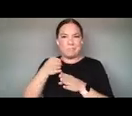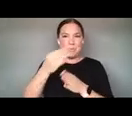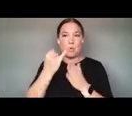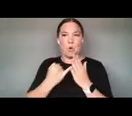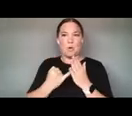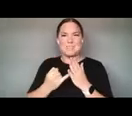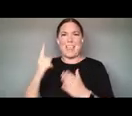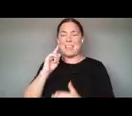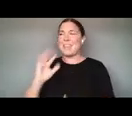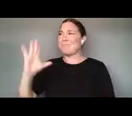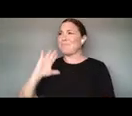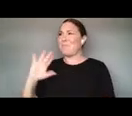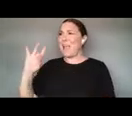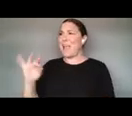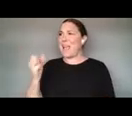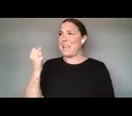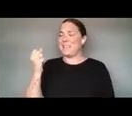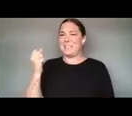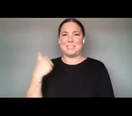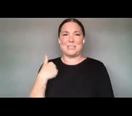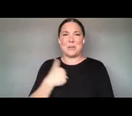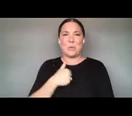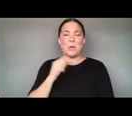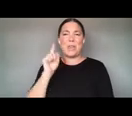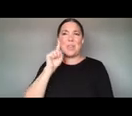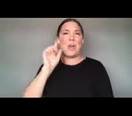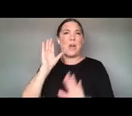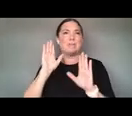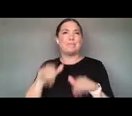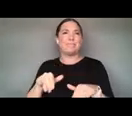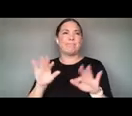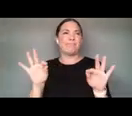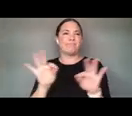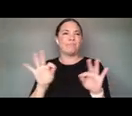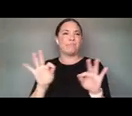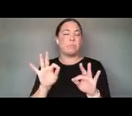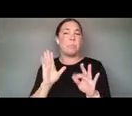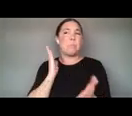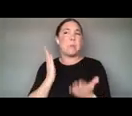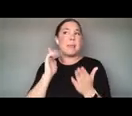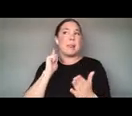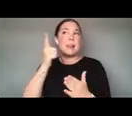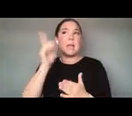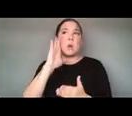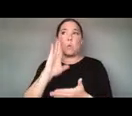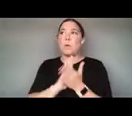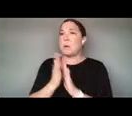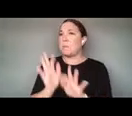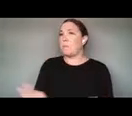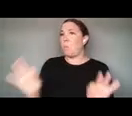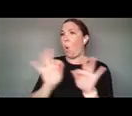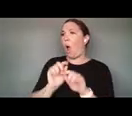IT FOR GRANTED THAT IT MIGHT BECOME VALUABLE BUT NOBODY COULD DO IT. AND THEN WHEN I BEGAN